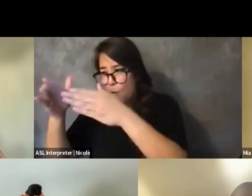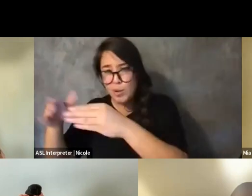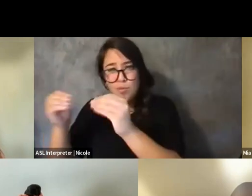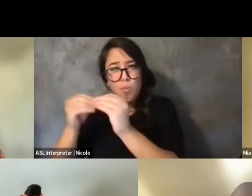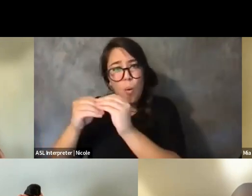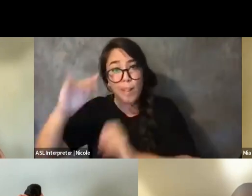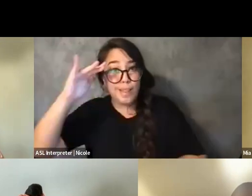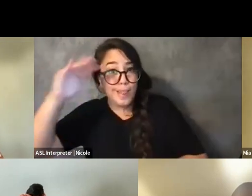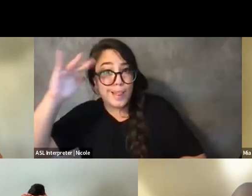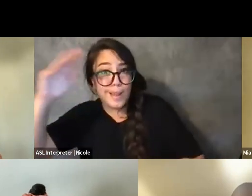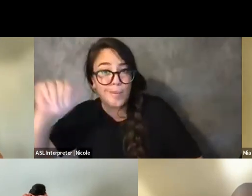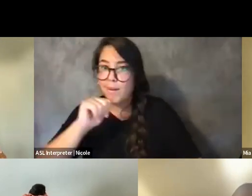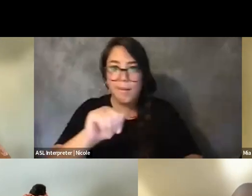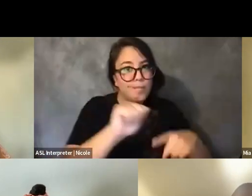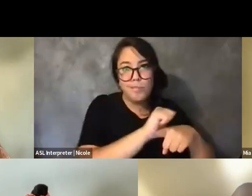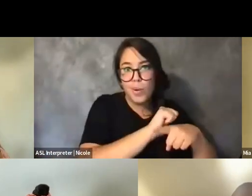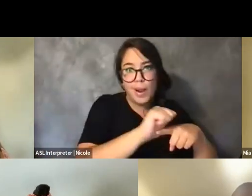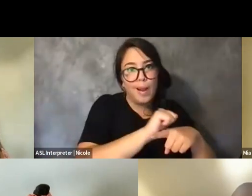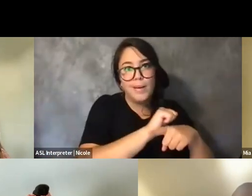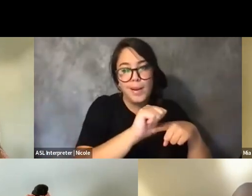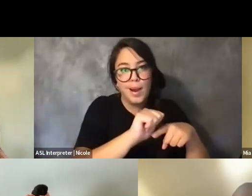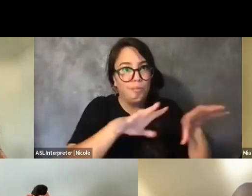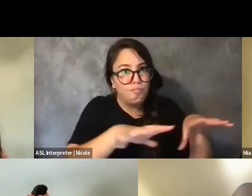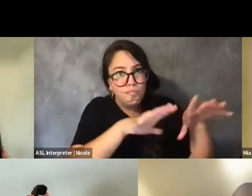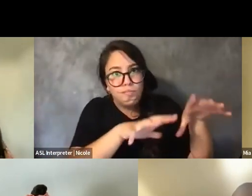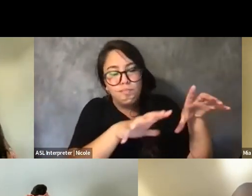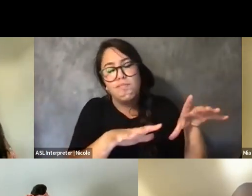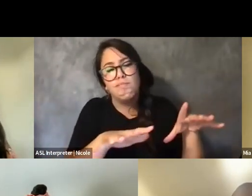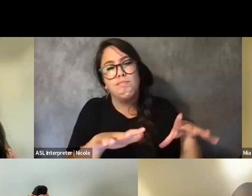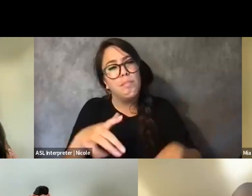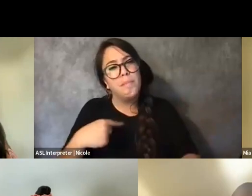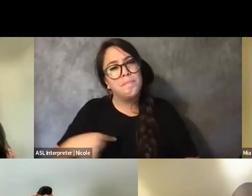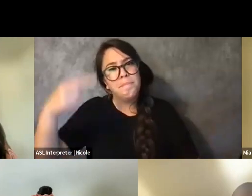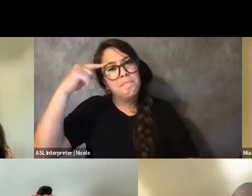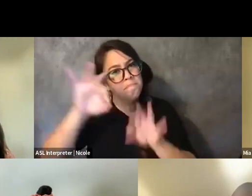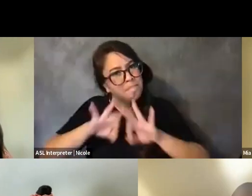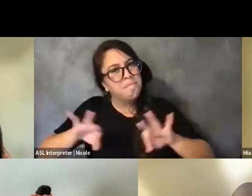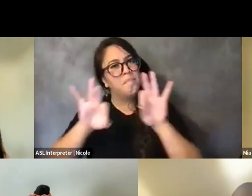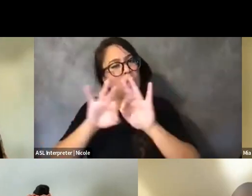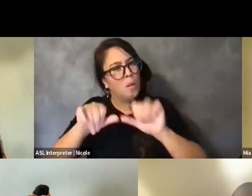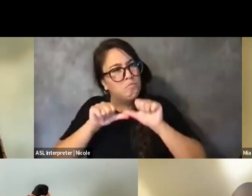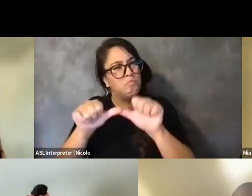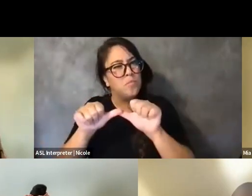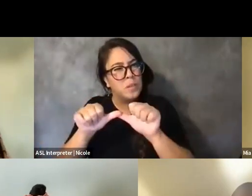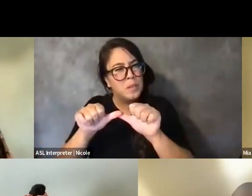So I think it's important to remain critical of institutions